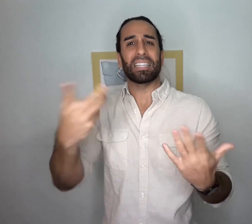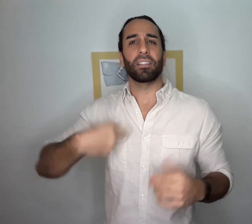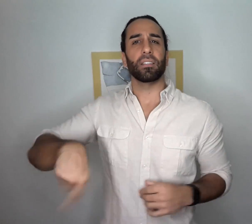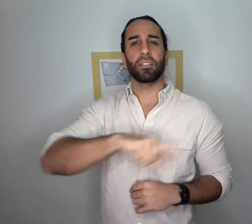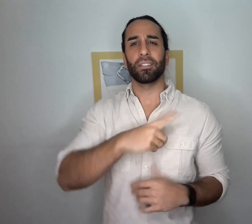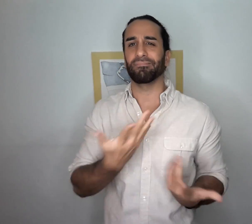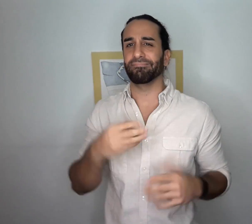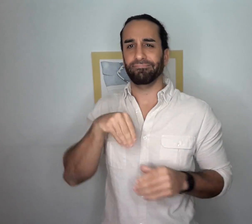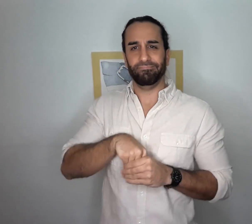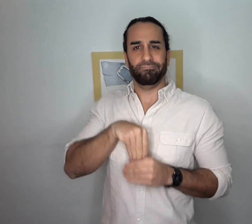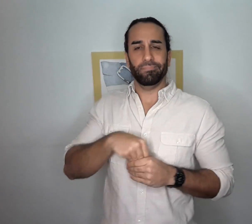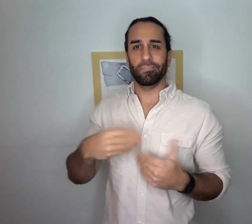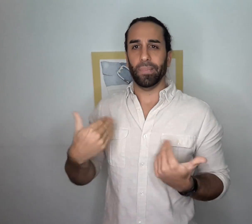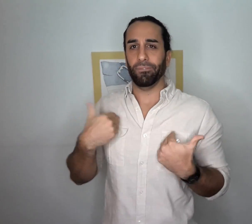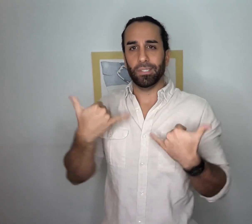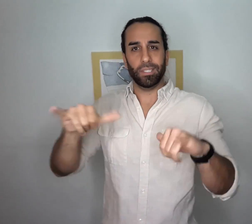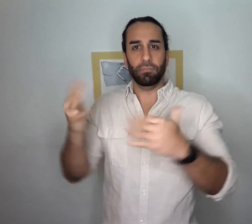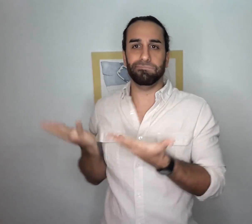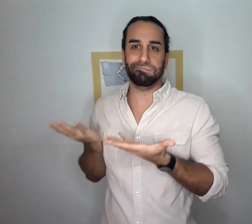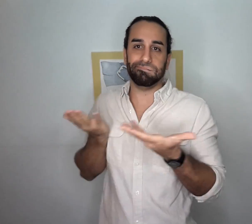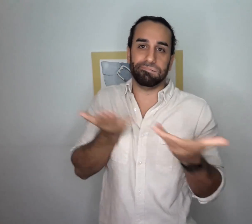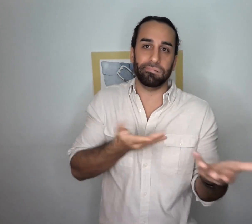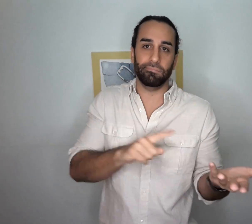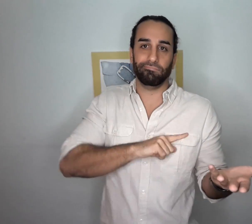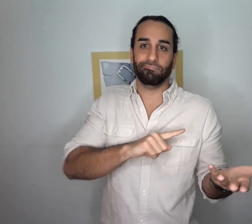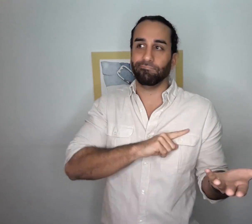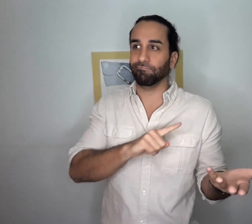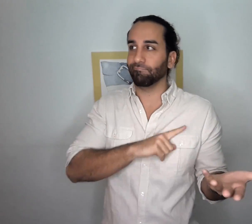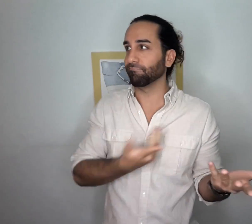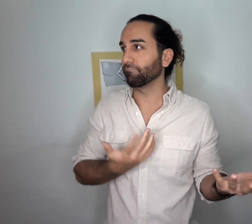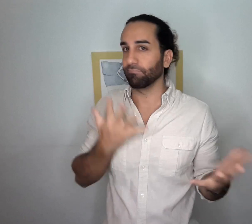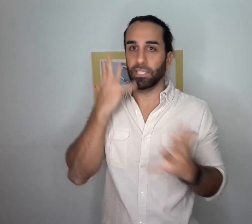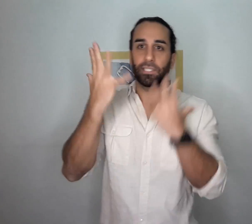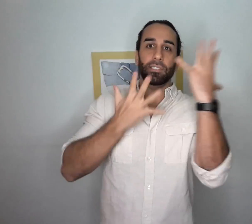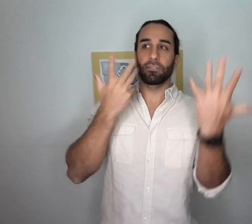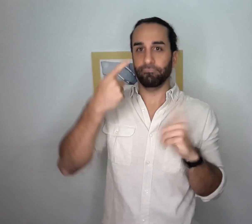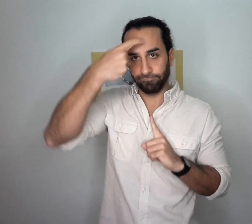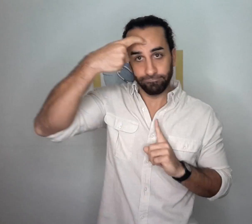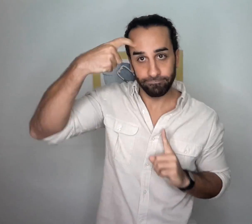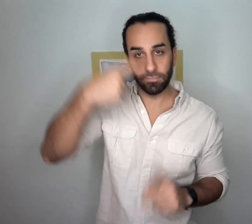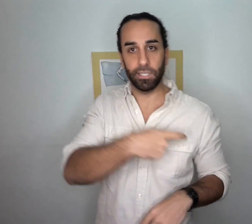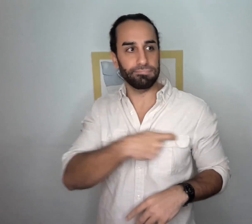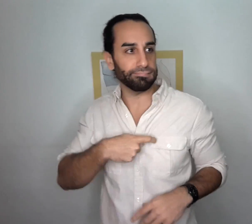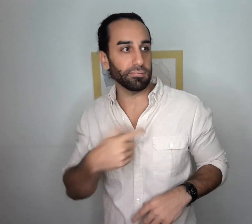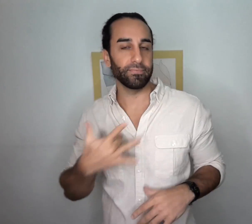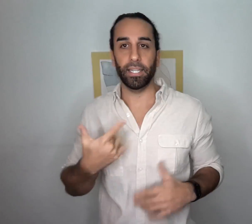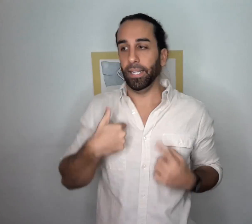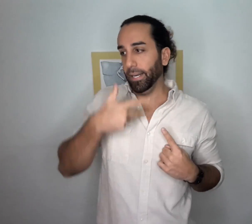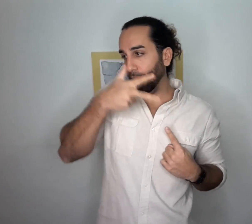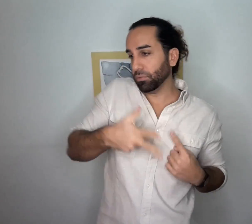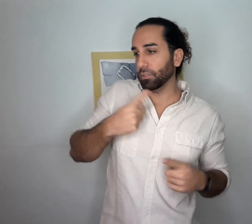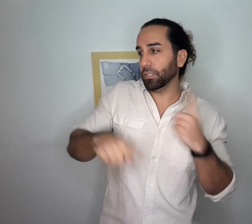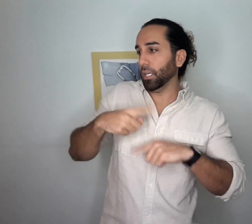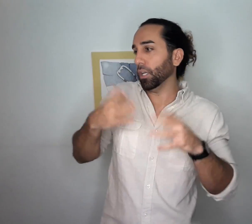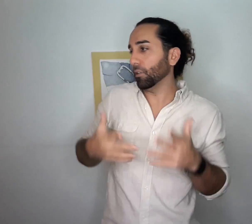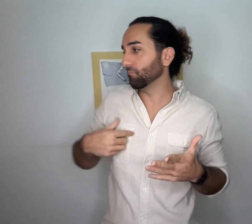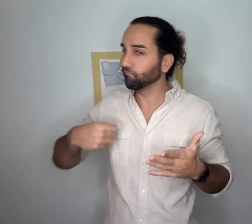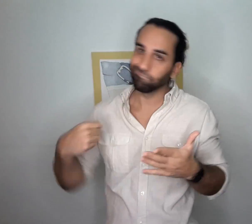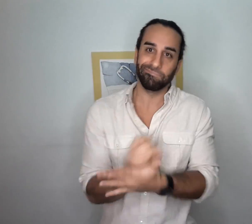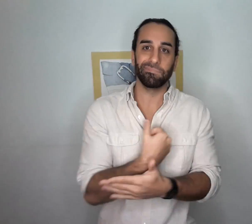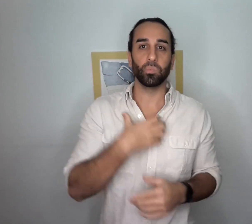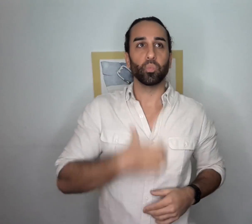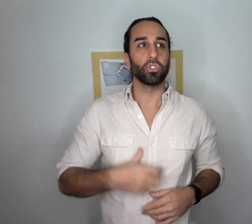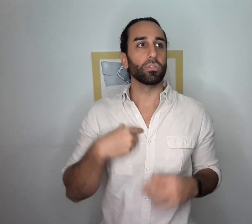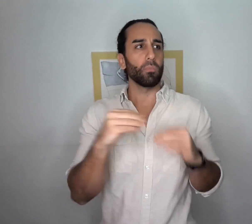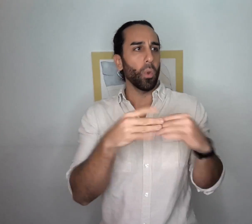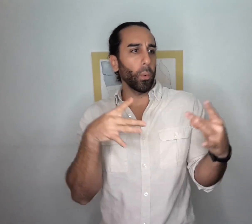there are still many of us who carry within ourselves feelings of embarrassment, guilt, or unworthiness when it comes to our sign language skills,